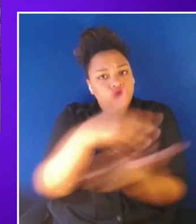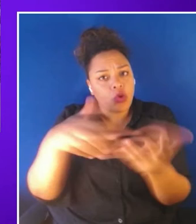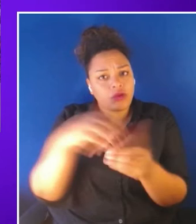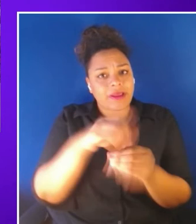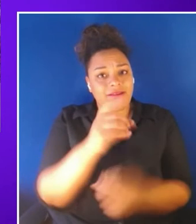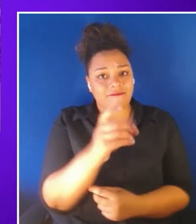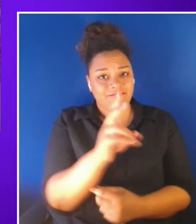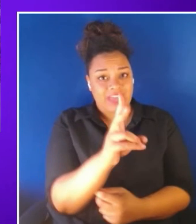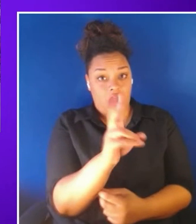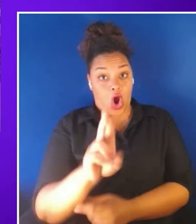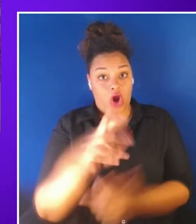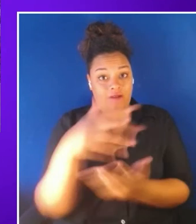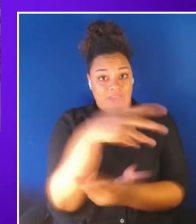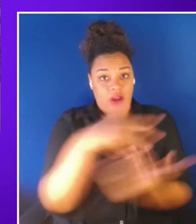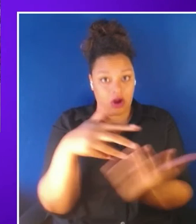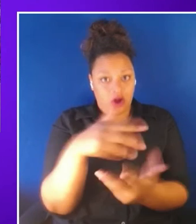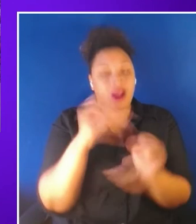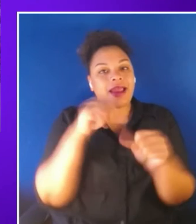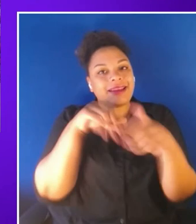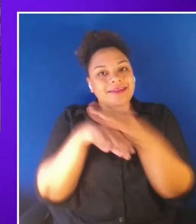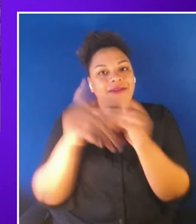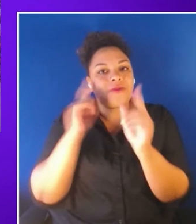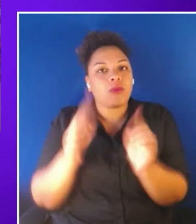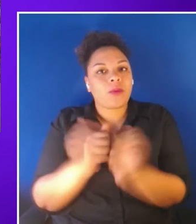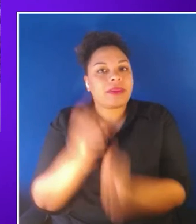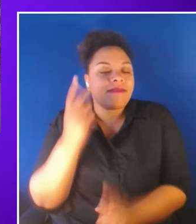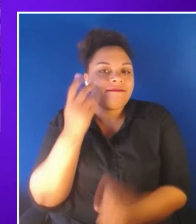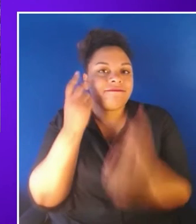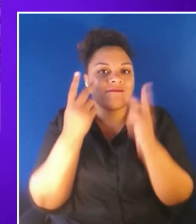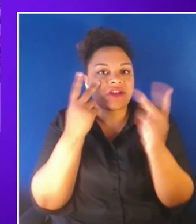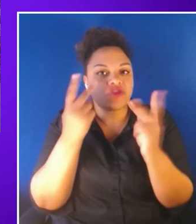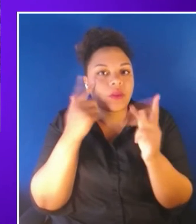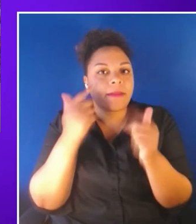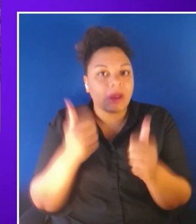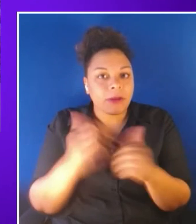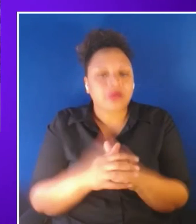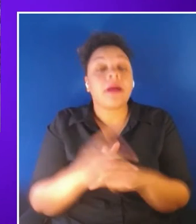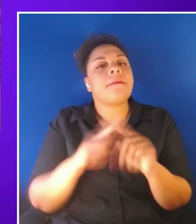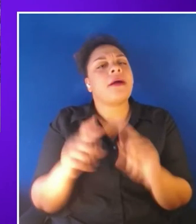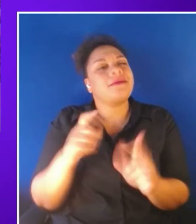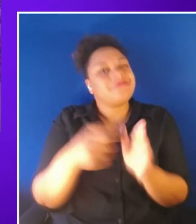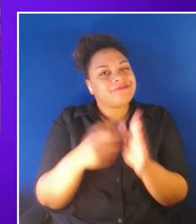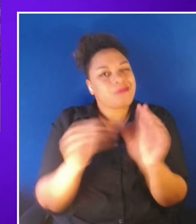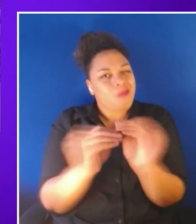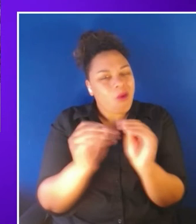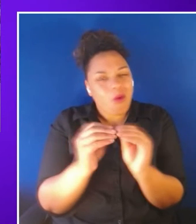people with visual impairments but more must be done to turn except to make accessible